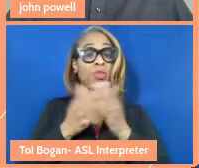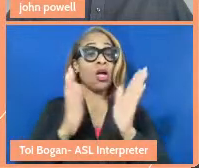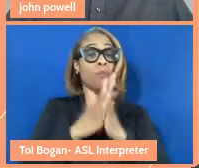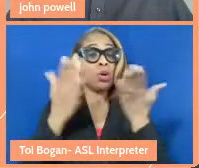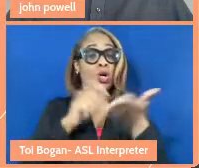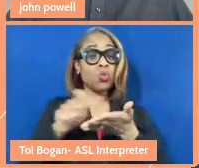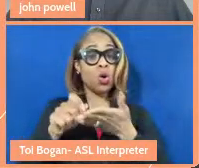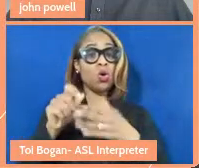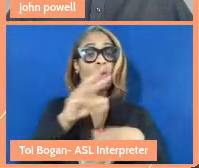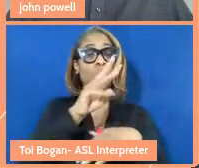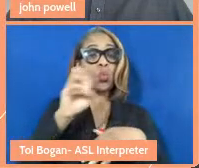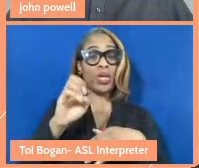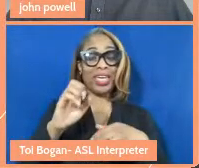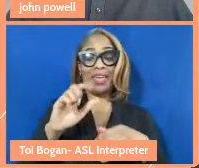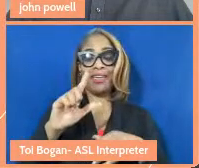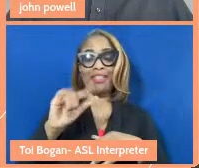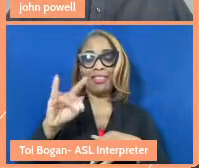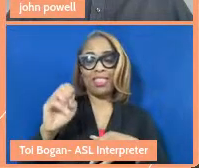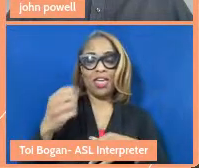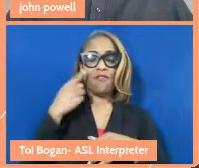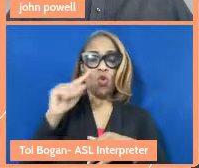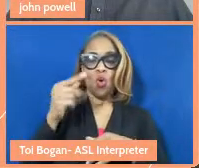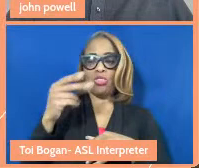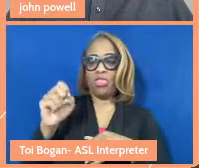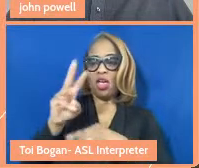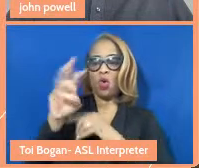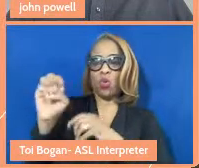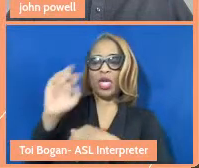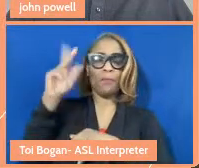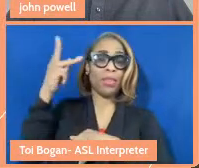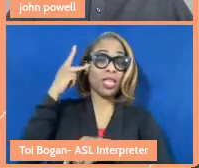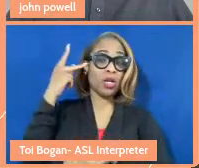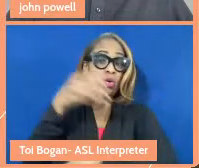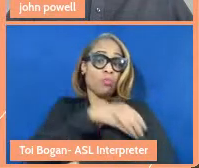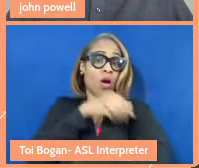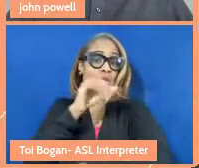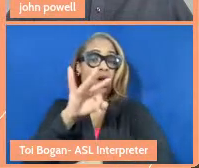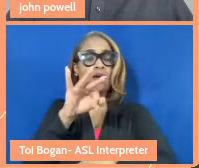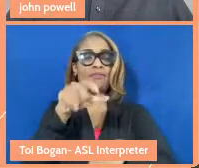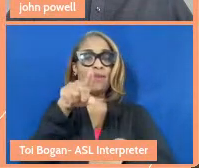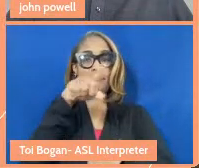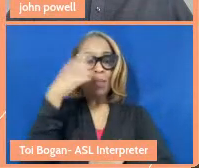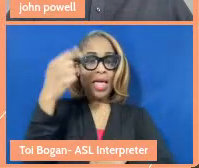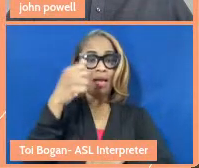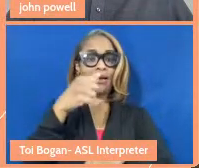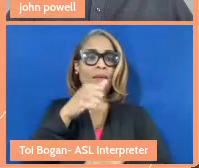Live for the We: The Political Power of Black Motherhood. And I'll just share a little bit about